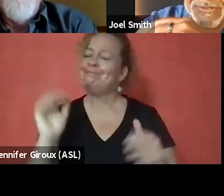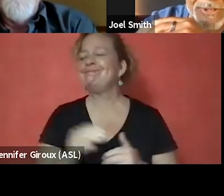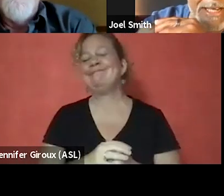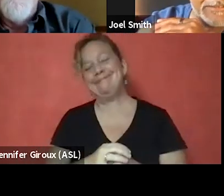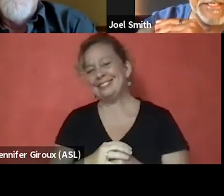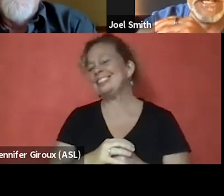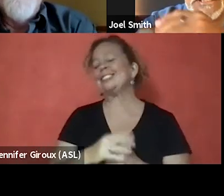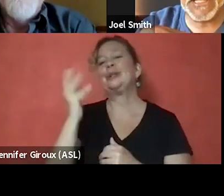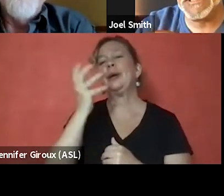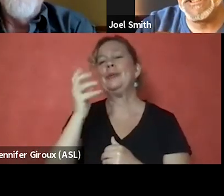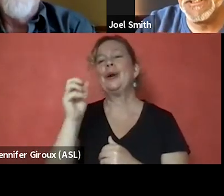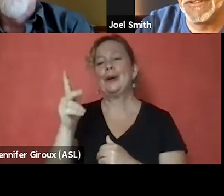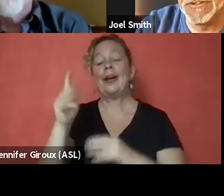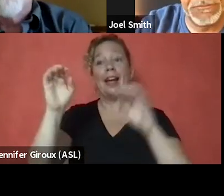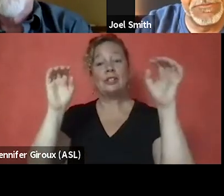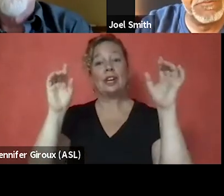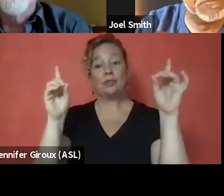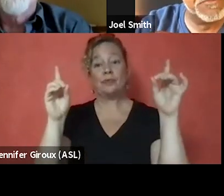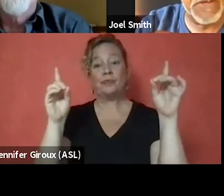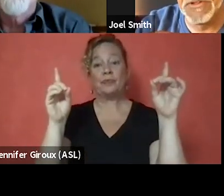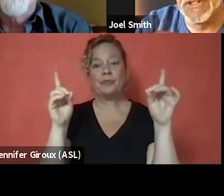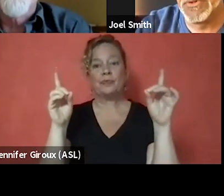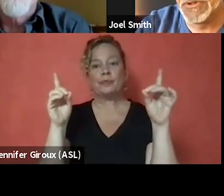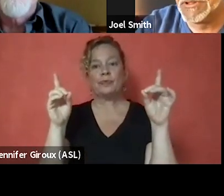Wow, yeah, education is definitely important.